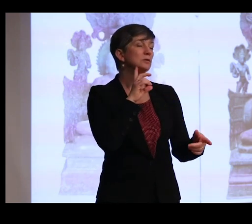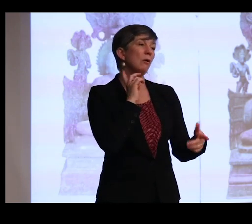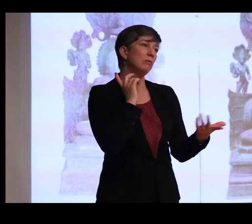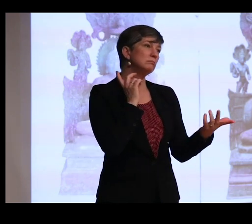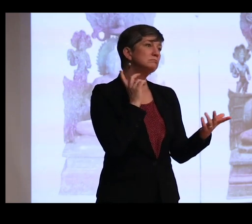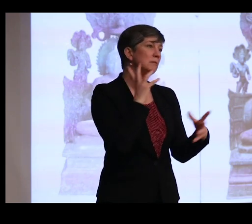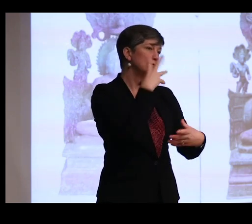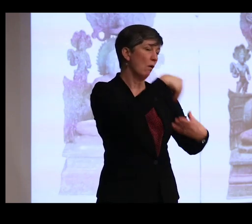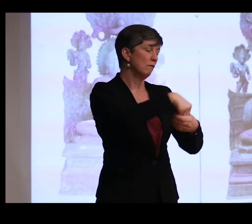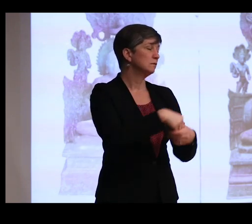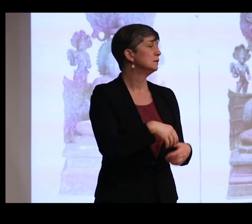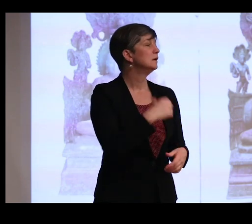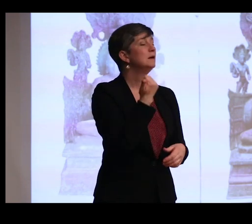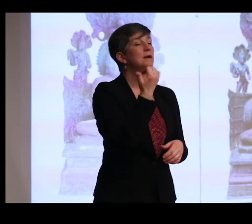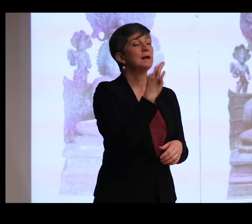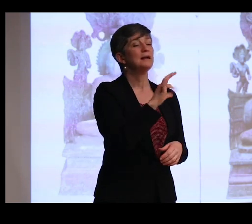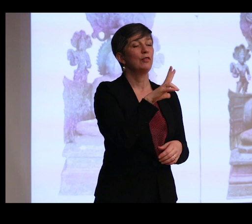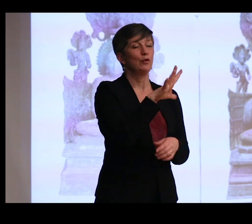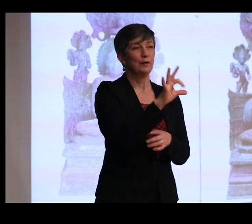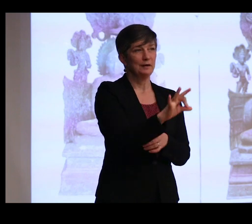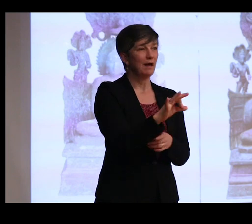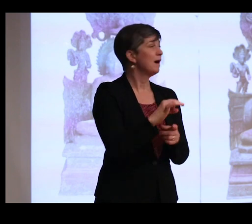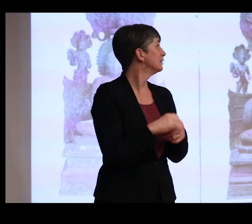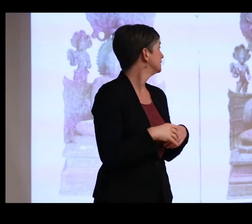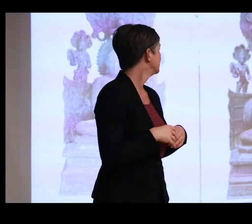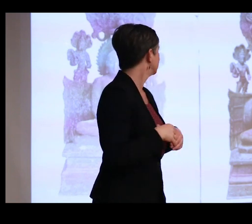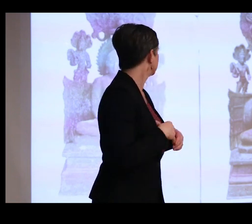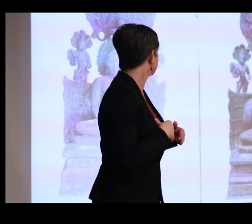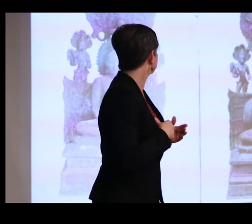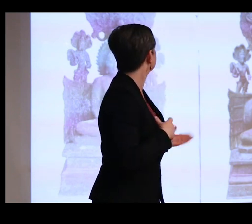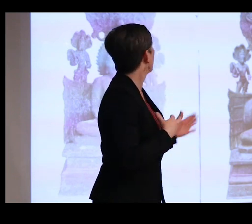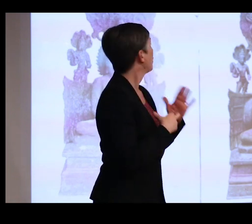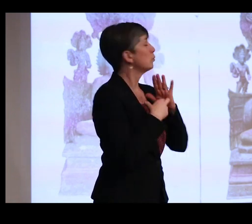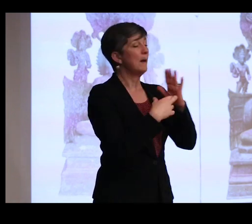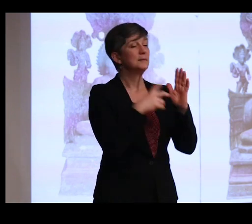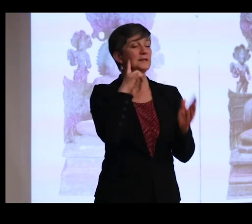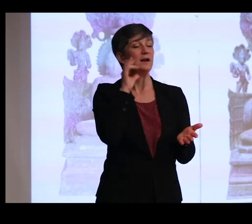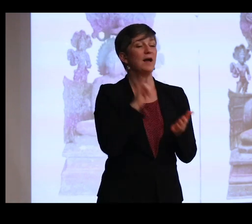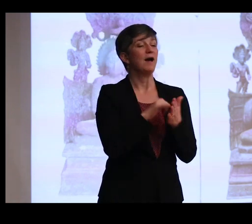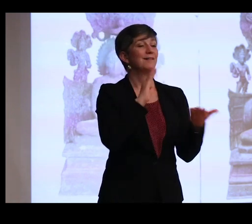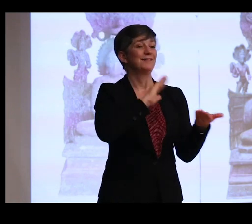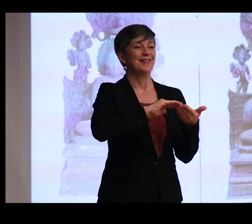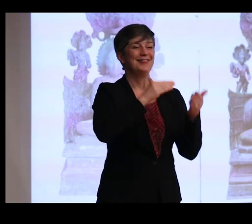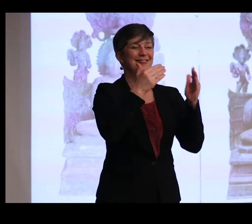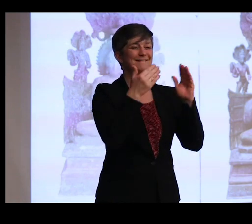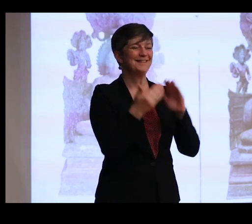In 1939, ,, a representative of the village of ,, wrote